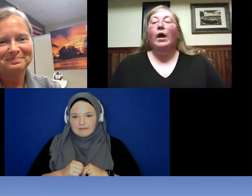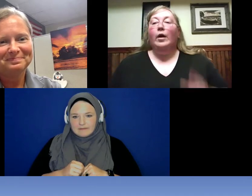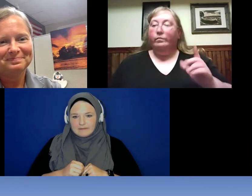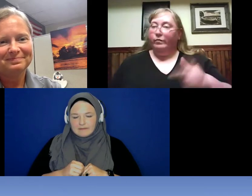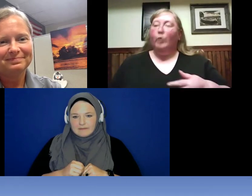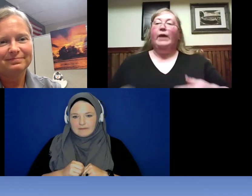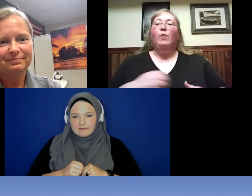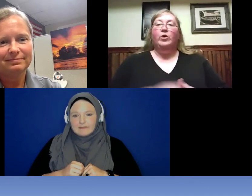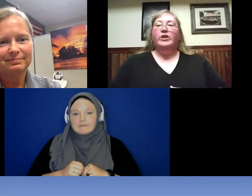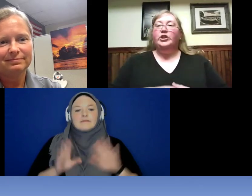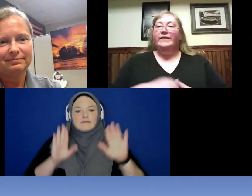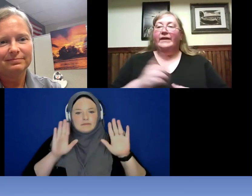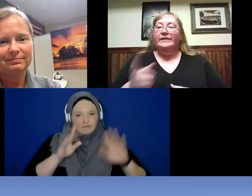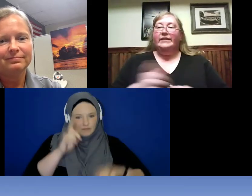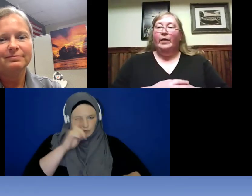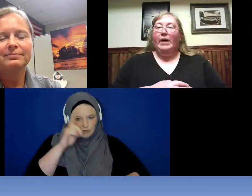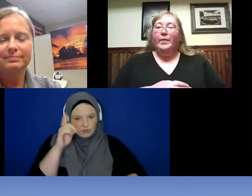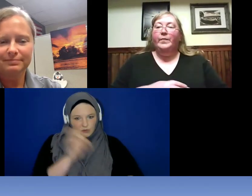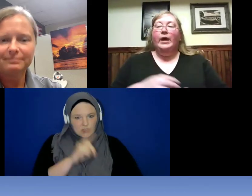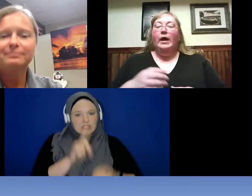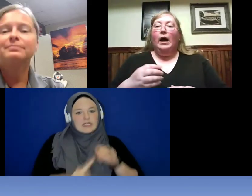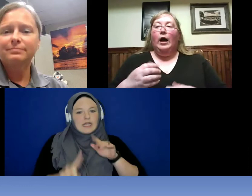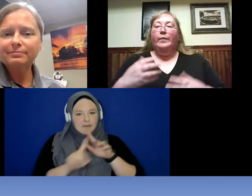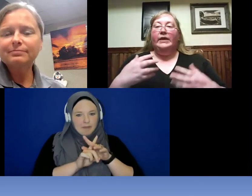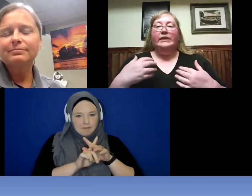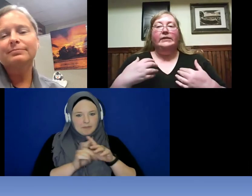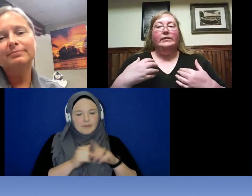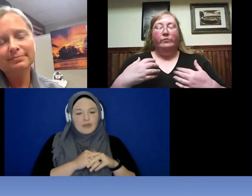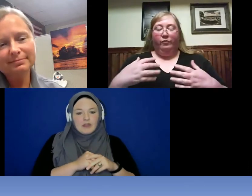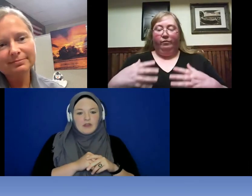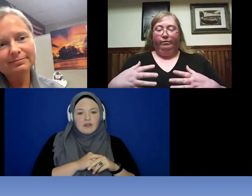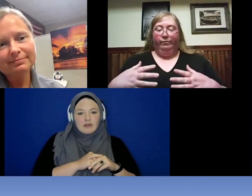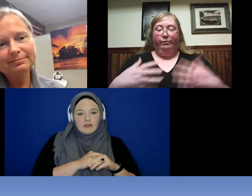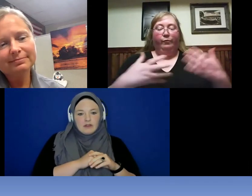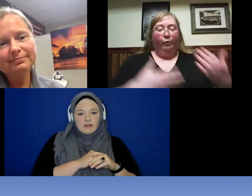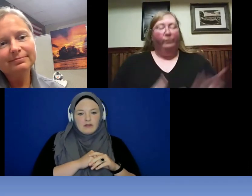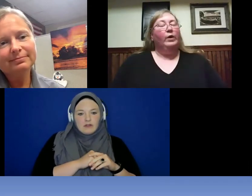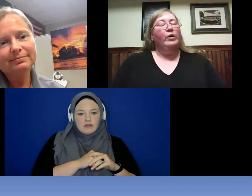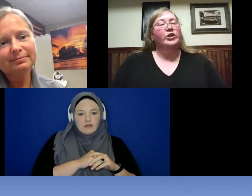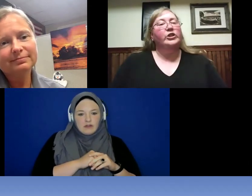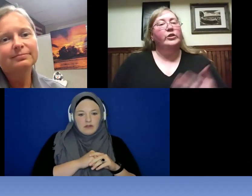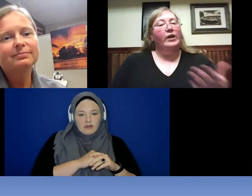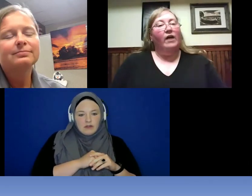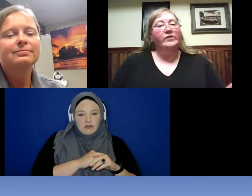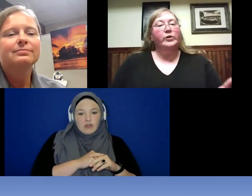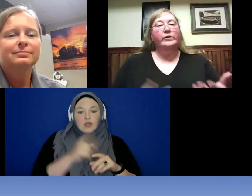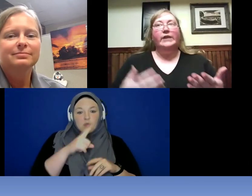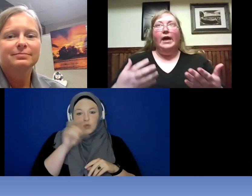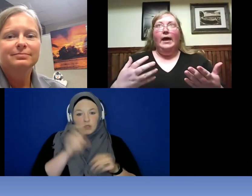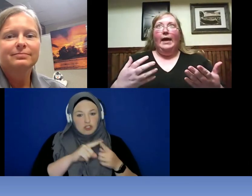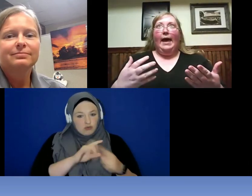here Okay one question that did come up is -- the question to the officers,